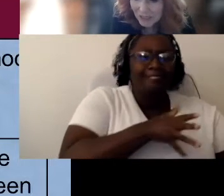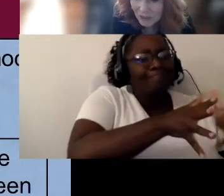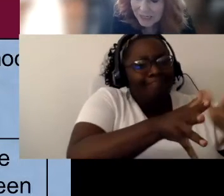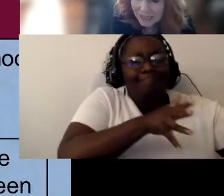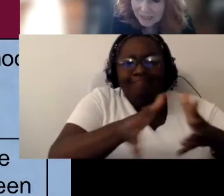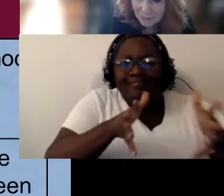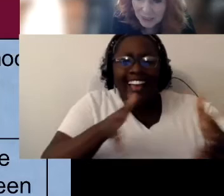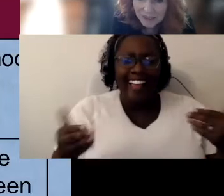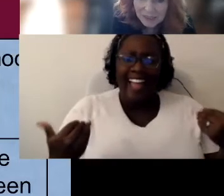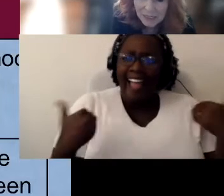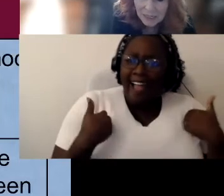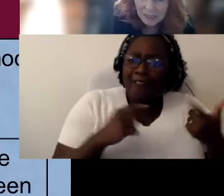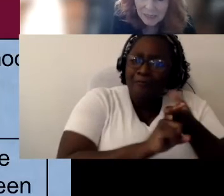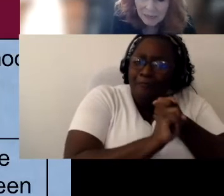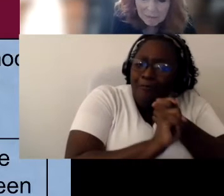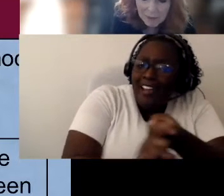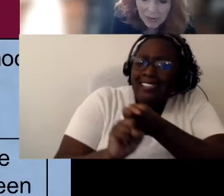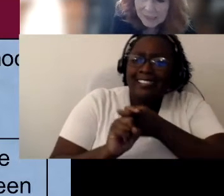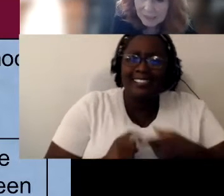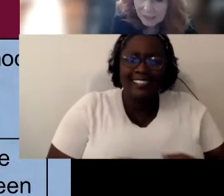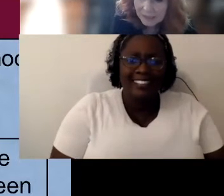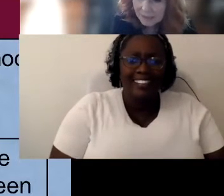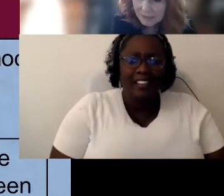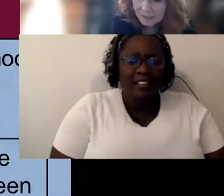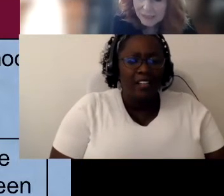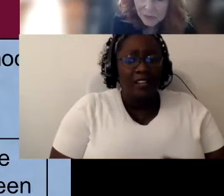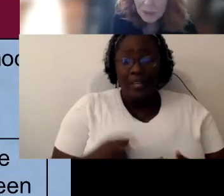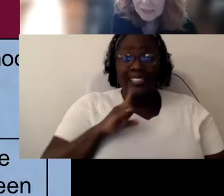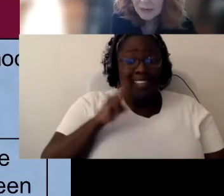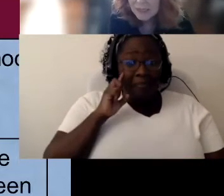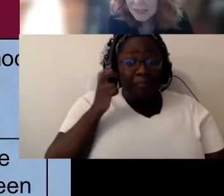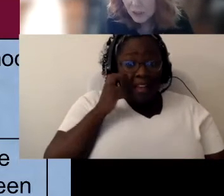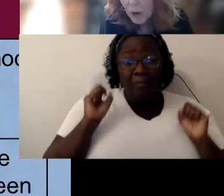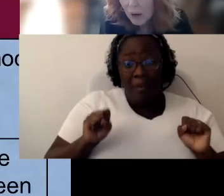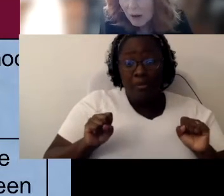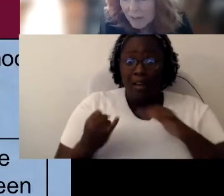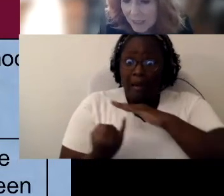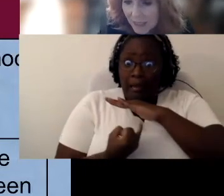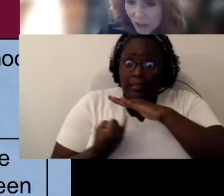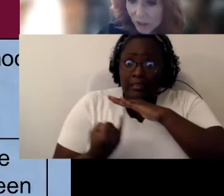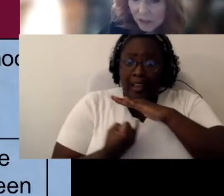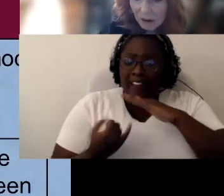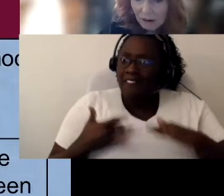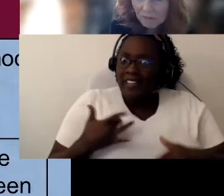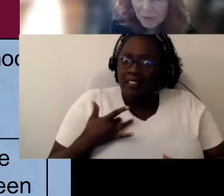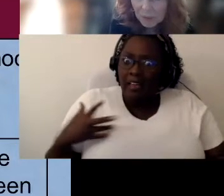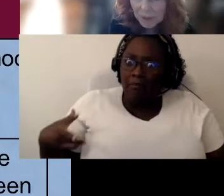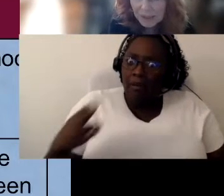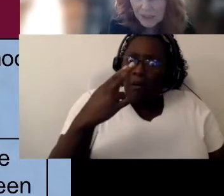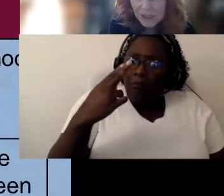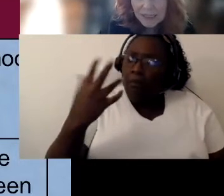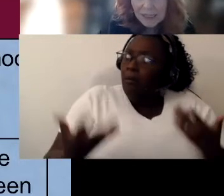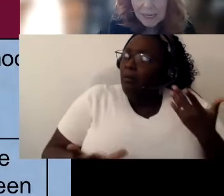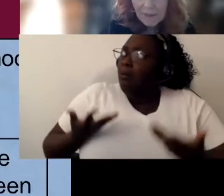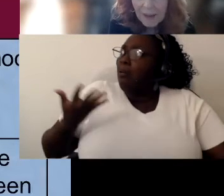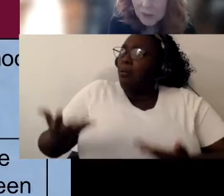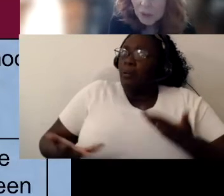You know again deafblindness isolates puts the students off from their peers and that's one